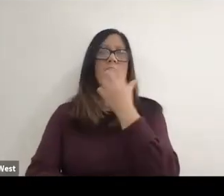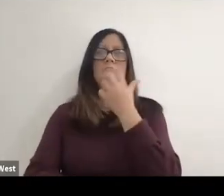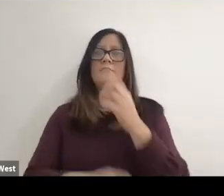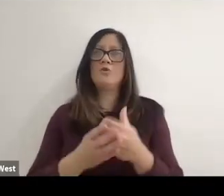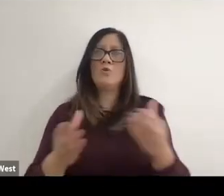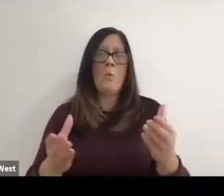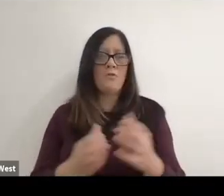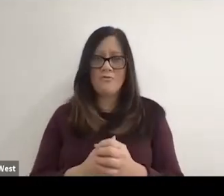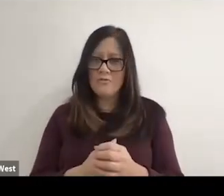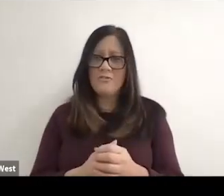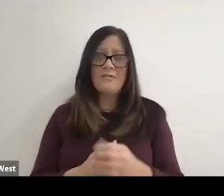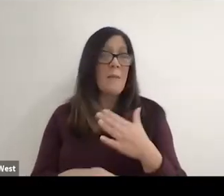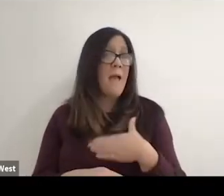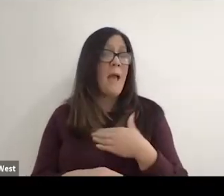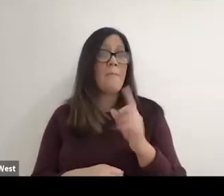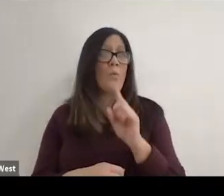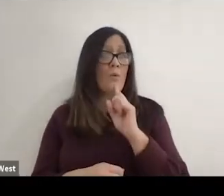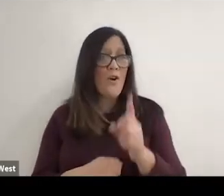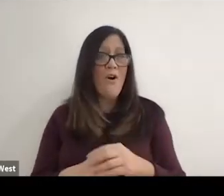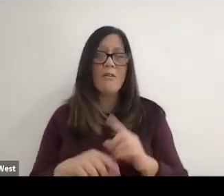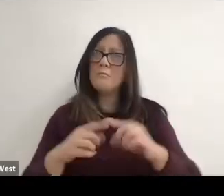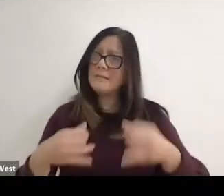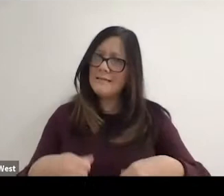Very pleased with where we where we're at, but hey, we still.